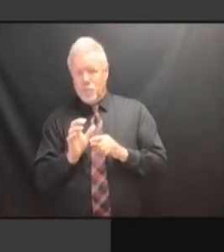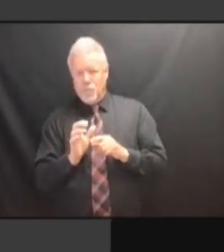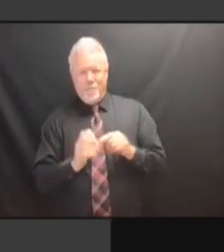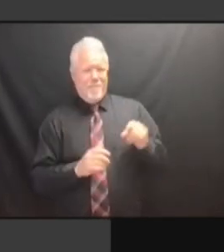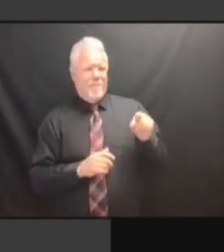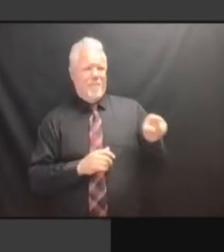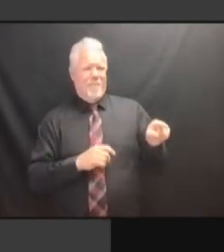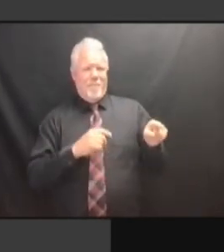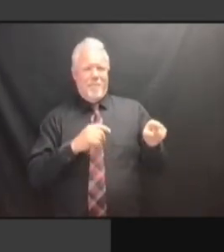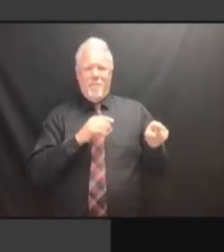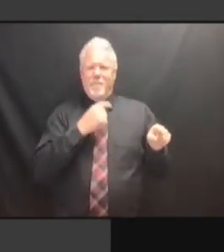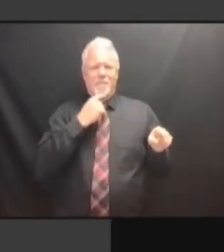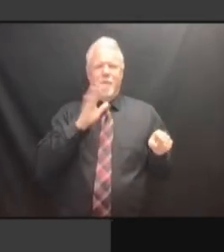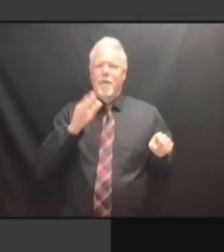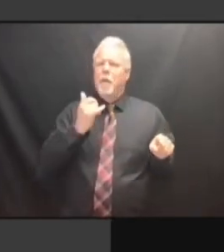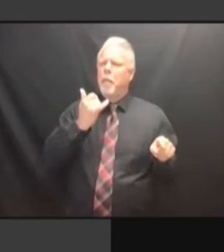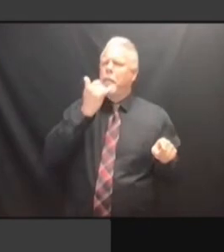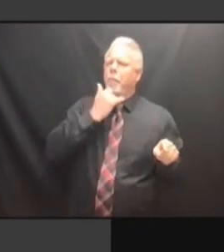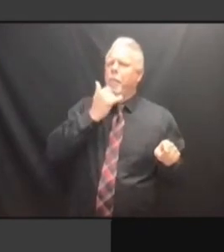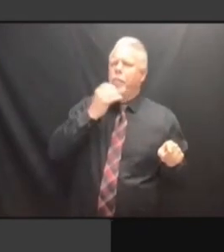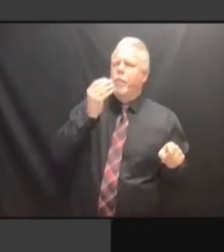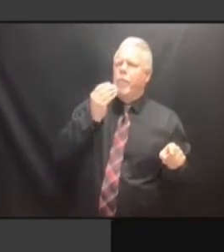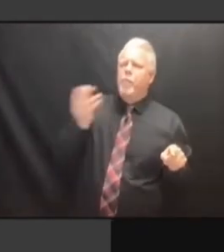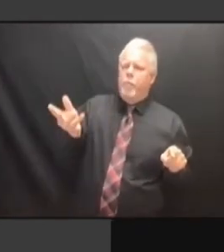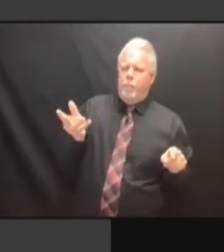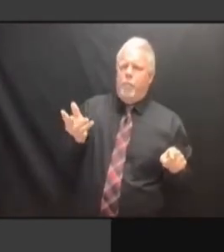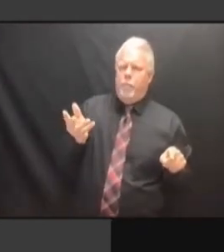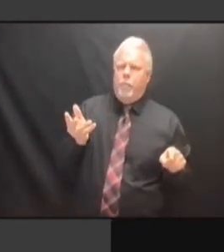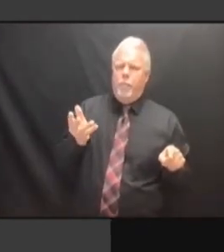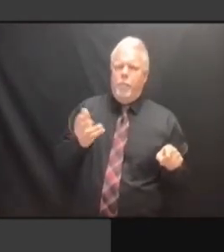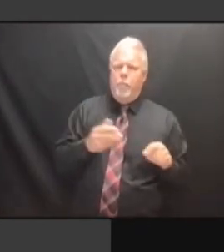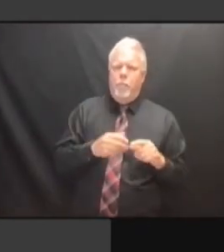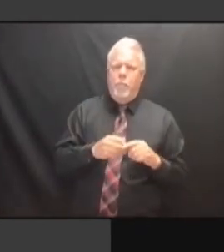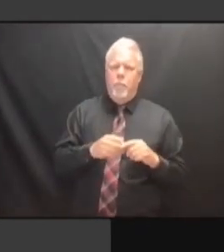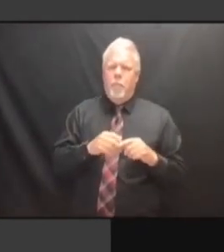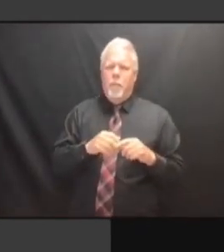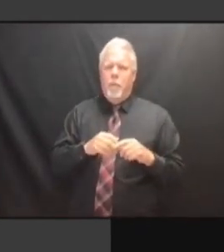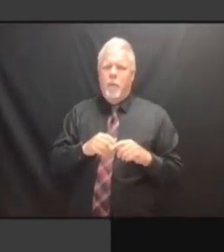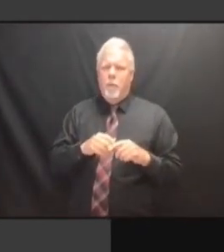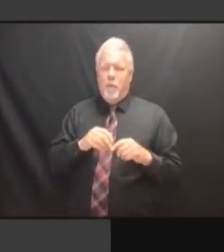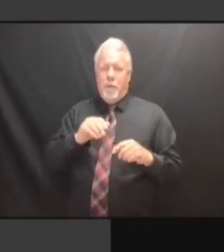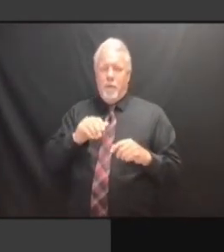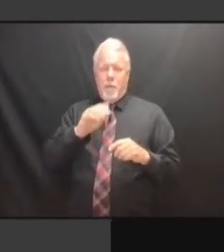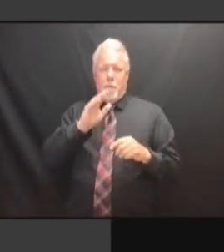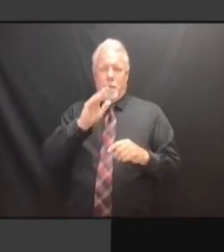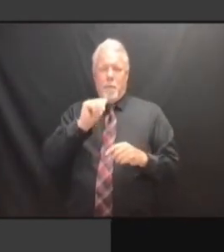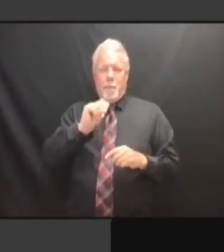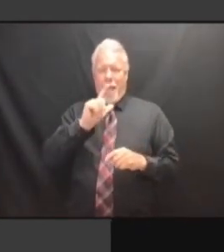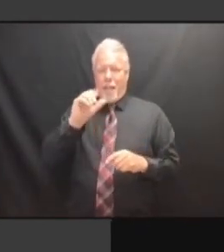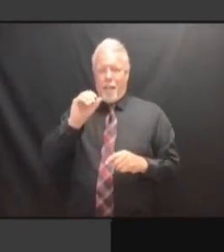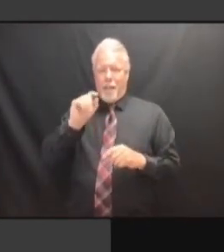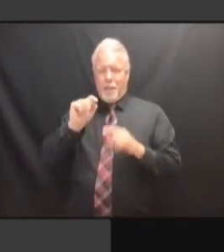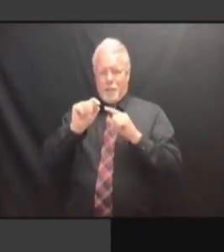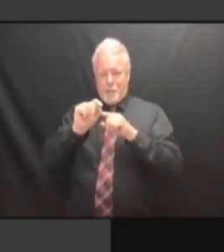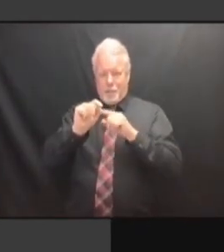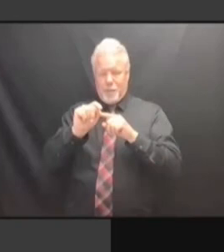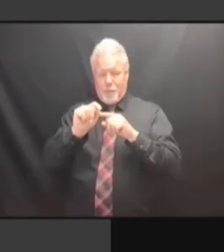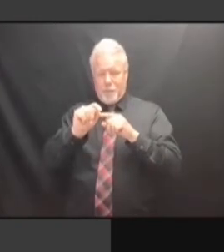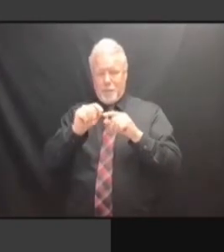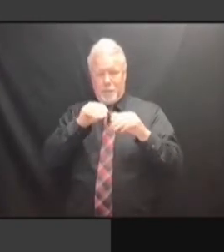ELECTION DISTRICT BUT THAT THE ELECTION DISTRICT THAT ELECTION DISTRICT BUT THAT THE ELECTION DISTRICT THAT RECEIVED ELECTION DISTRICT THAT RECEIVED ELECTION DISTRICT THAT RECEIVED THOSE ELECTION DISTRICT THAT RECEIVED THOSE BALLOTS ELECTION DISTRICT THAT RECEIVED THOSE BALLOTS IN ELECTION DISTRICT THAT RECEIVED THOSE BALLOTS IN ERROR ELECTION DISTRICT THAT RECEIVED THOSE BALLOTS IN ERROR SHARED THOSE BALLOTS IN ERROR SHARED THOSE BALLOTS IN ERROR SHARED THE THOSE BALLOTS IN ERROR SHARED THE SAME THOSE BALLOTS IN ERROR SHARED THE SAME BALLOT THOSE BALLOTS IN ERROR SHARED THE SAME BALLOT STYLE THOSE BALLOTS IN ERROR SHARED THE SAME BALLOT STYLE AS THOSE BALLOTS IN ERROR SHARED THE SAME BALLOT STYLE AS THE THOSE BALLOTS IN ERROR SHARED THE SAME BALLOT STYLE AS THE ONE THE SAME BALLOT STYLE AS THE ONE THE SAME BALLOT STYLE AS THE ONE THAT THE SAME BALLOT STYLE AS THE ONE THAT -- THAT -- THAT -- >> THAT -- >> CANDIDATES. CANDIDATES. CANDIDATES. >> CANDIDATES. >> RIGHT. RIGHT. RIGHT. THAT RIGHT. THAT IT RIGHT. THAT IT SHOULD RIGHT. THAT IT SHOULD HAVE